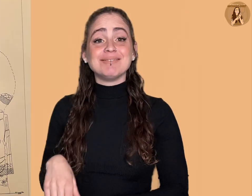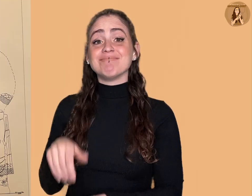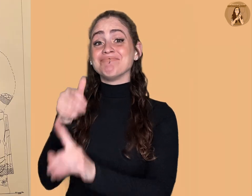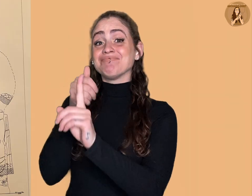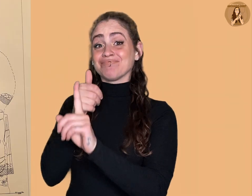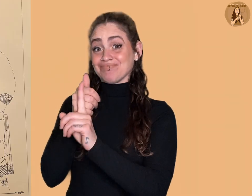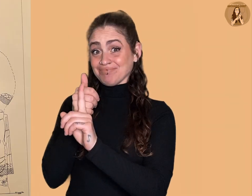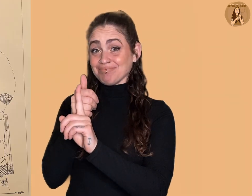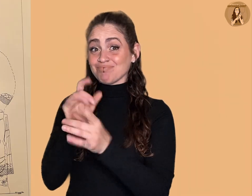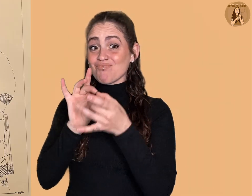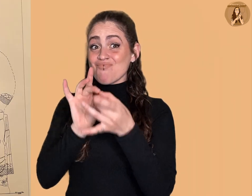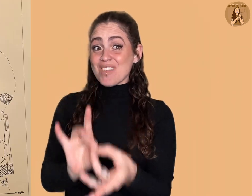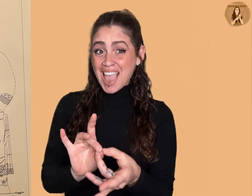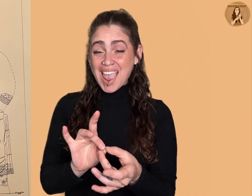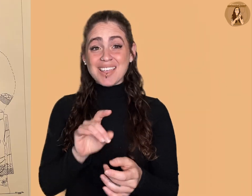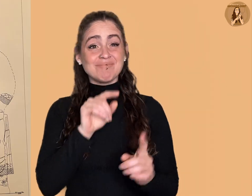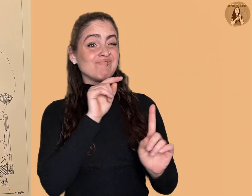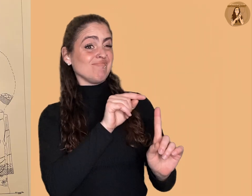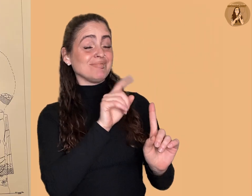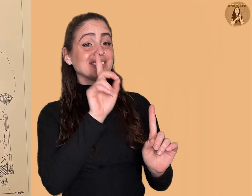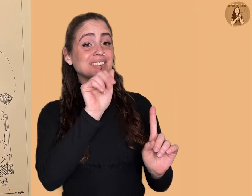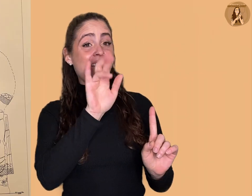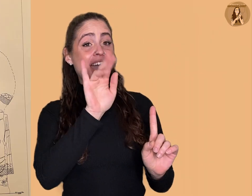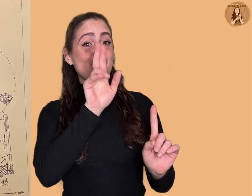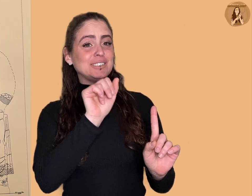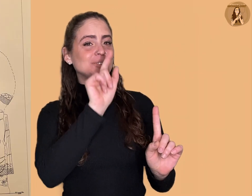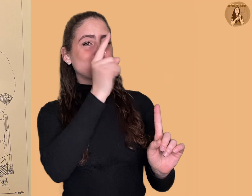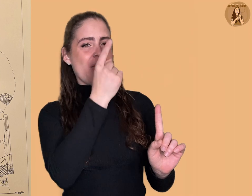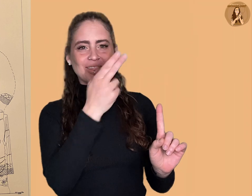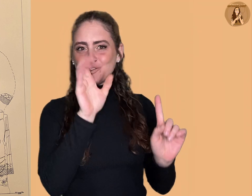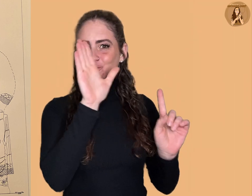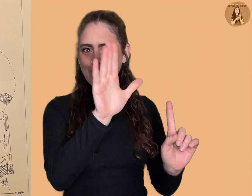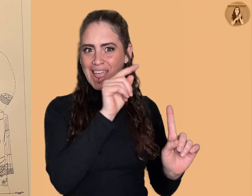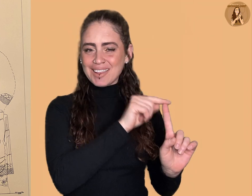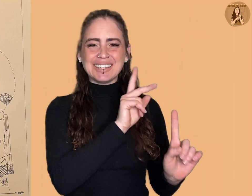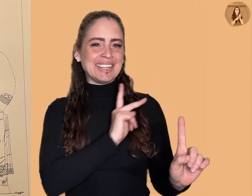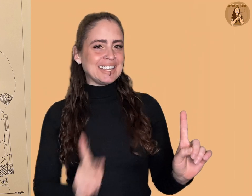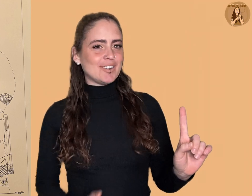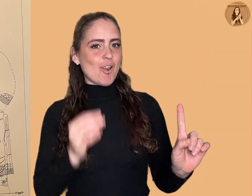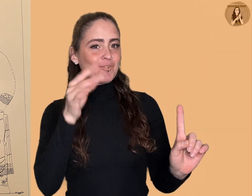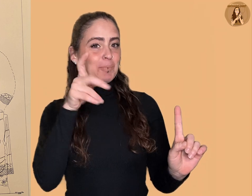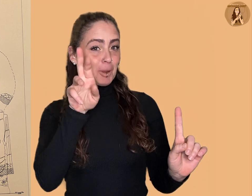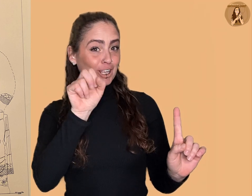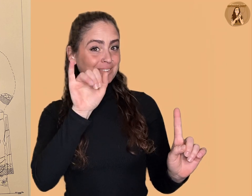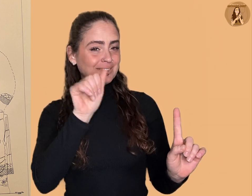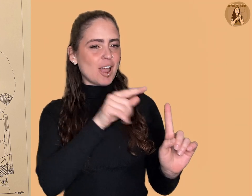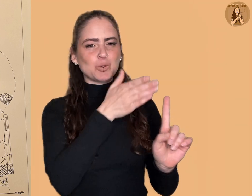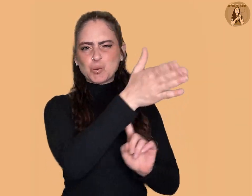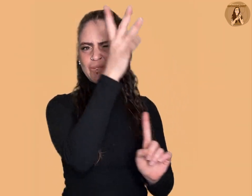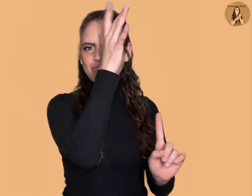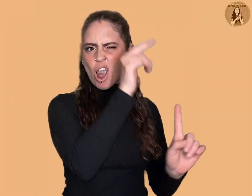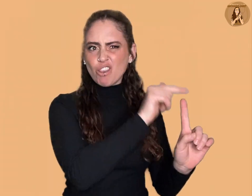Antiochus I is represented as a descendant of Darius I the Great, a king of Persia through his paternal lineage